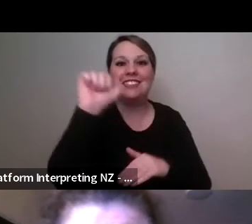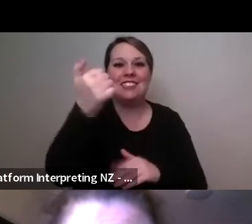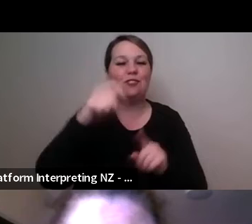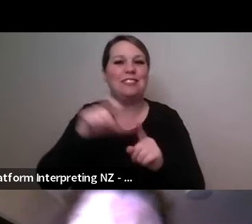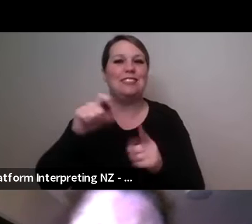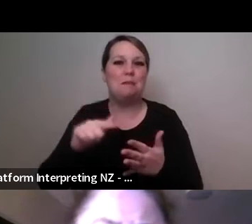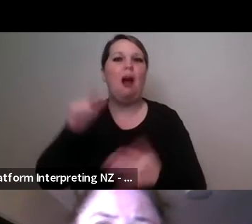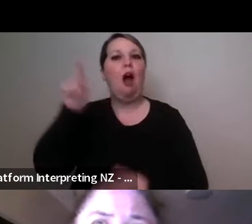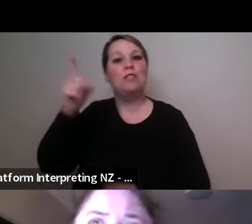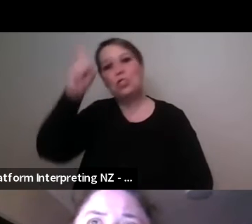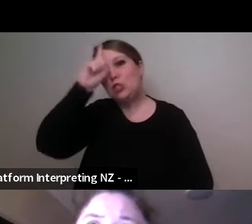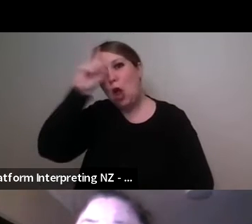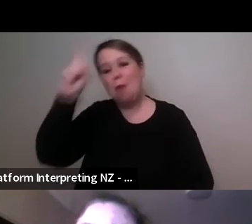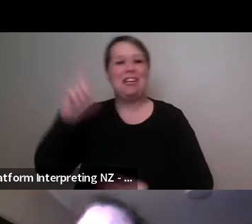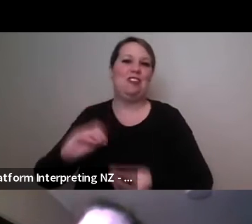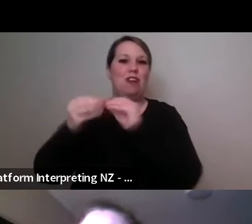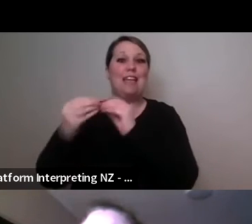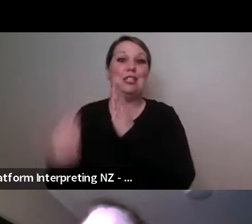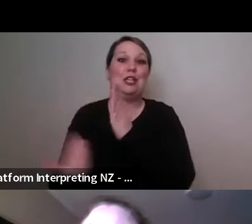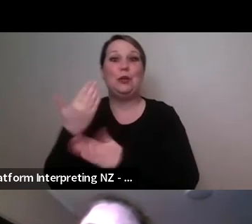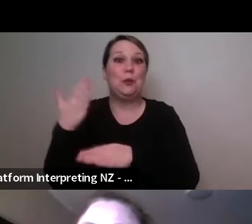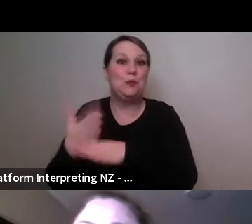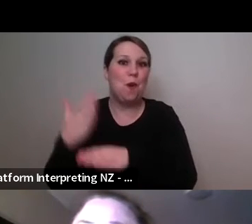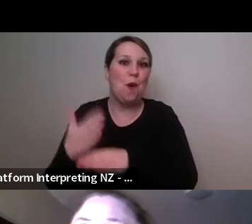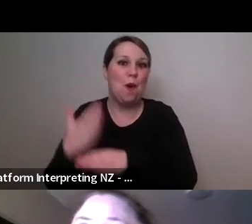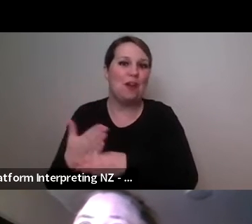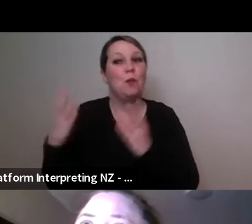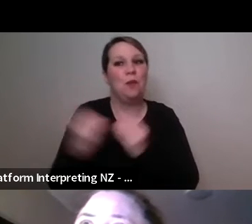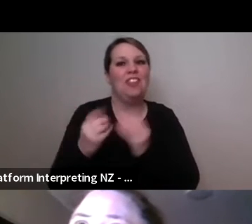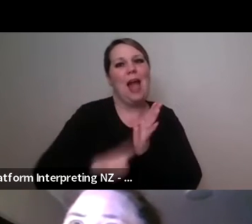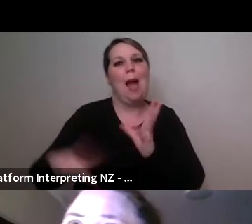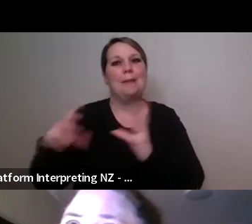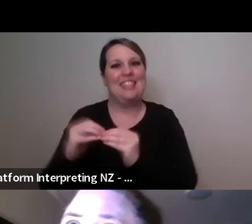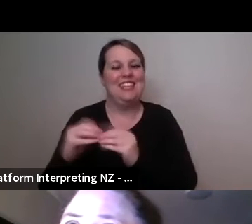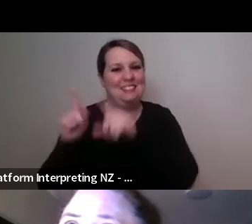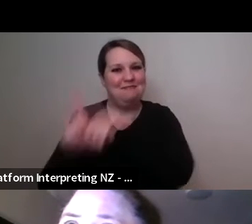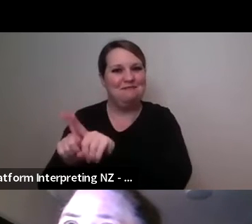I was very fortunate that I went straight from putting up the hat of Artistic Director of AXIS